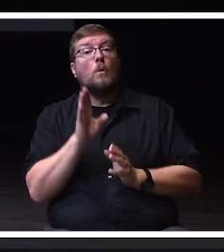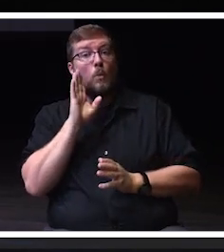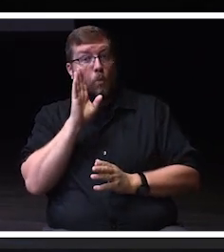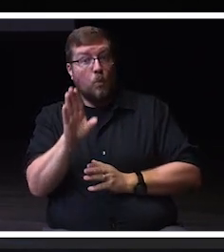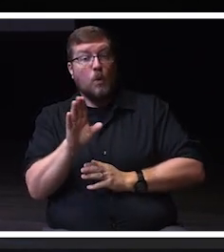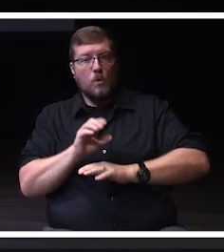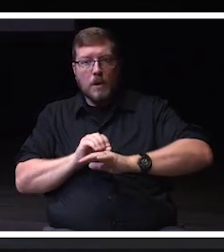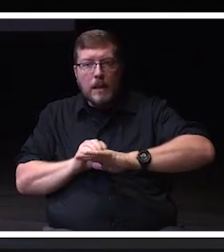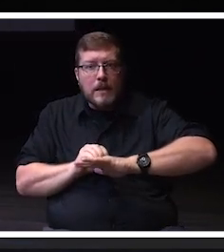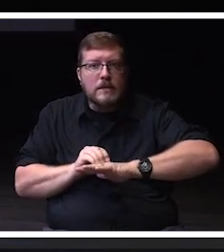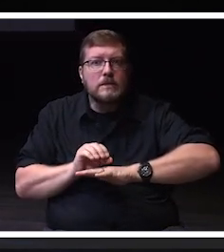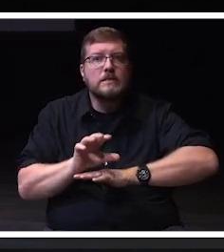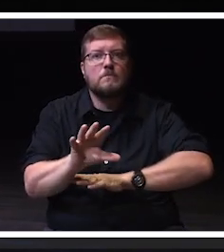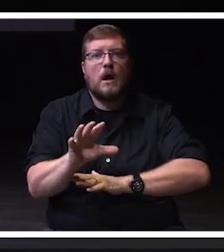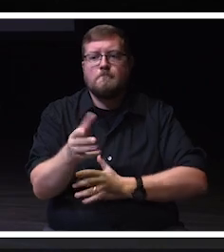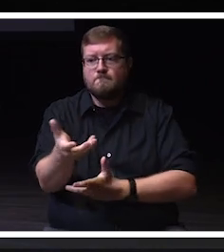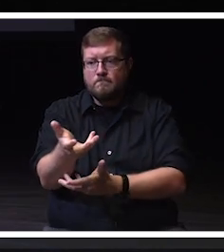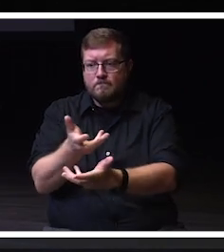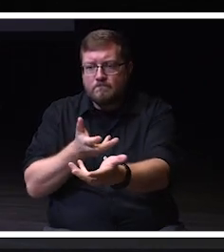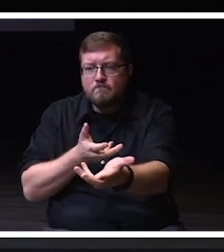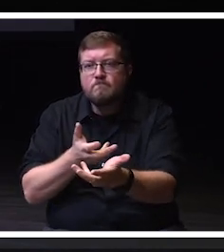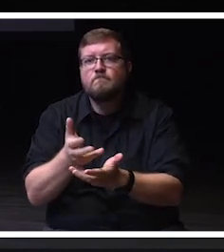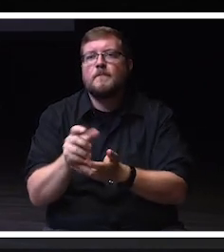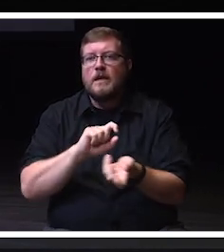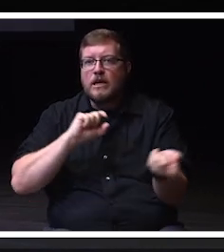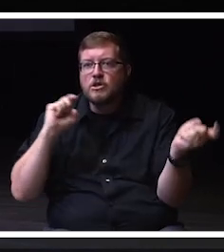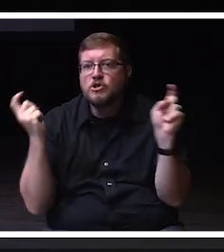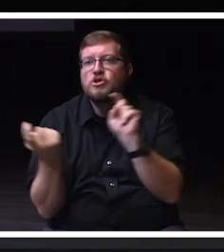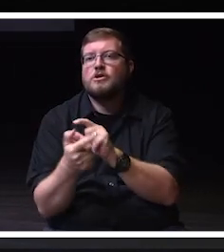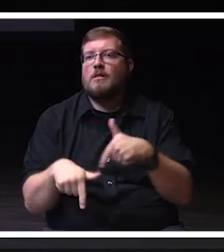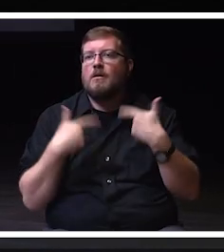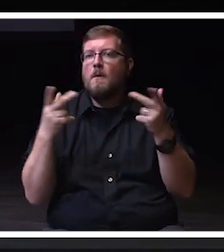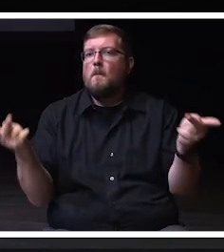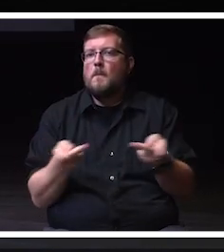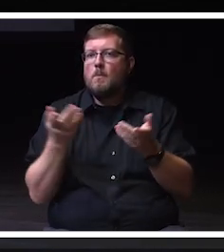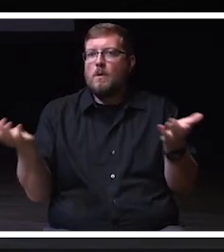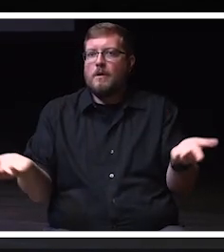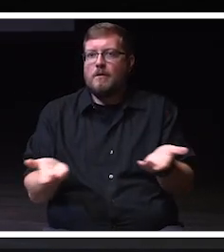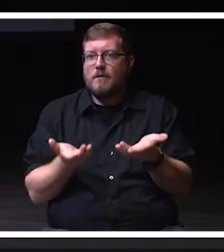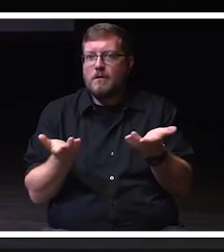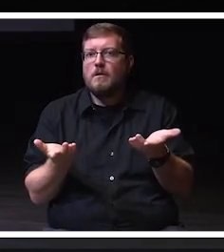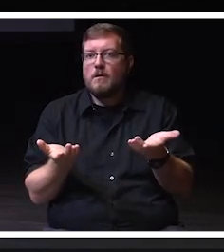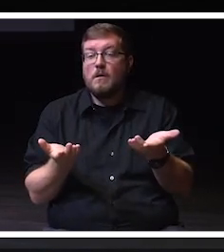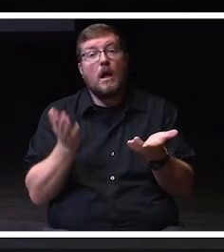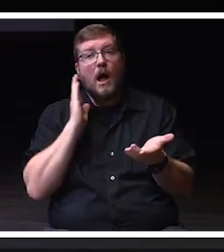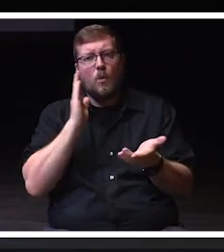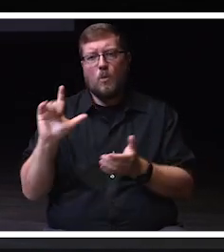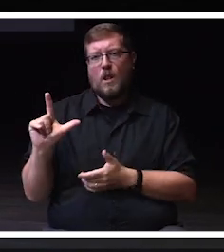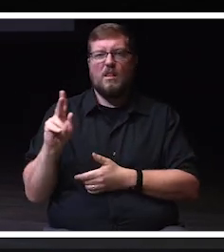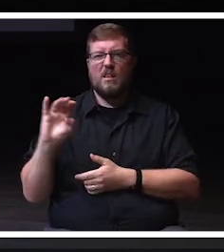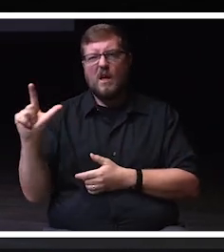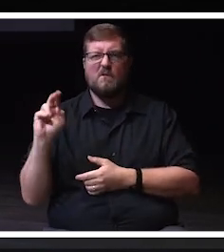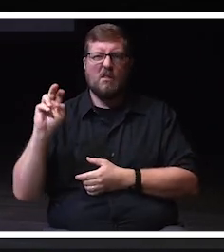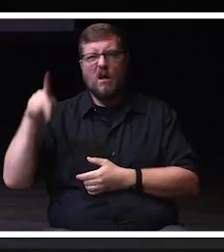engage and transform lives. We will level up, stand up